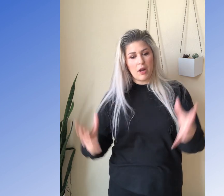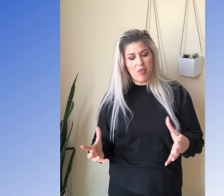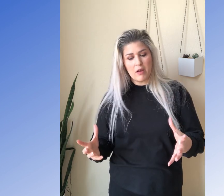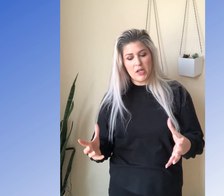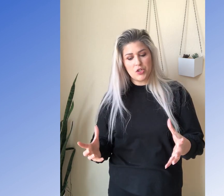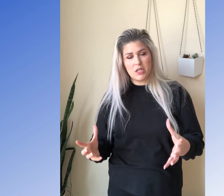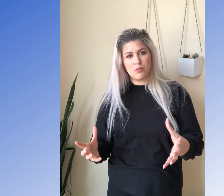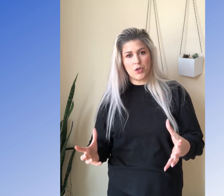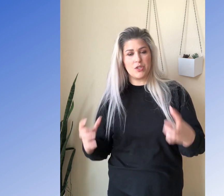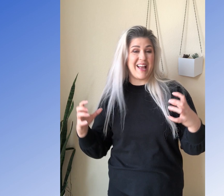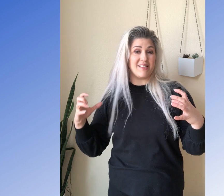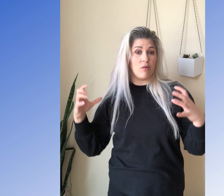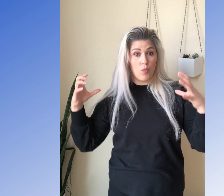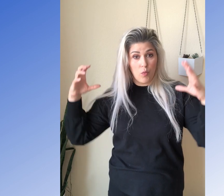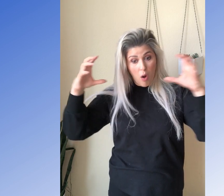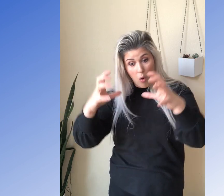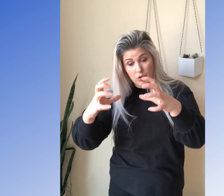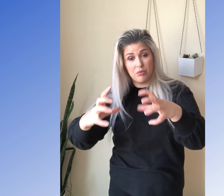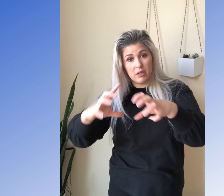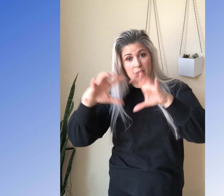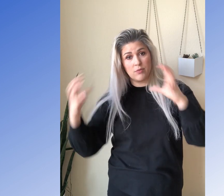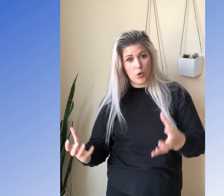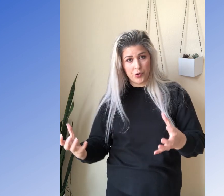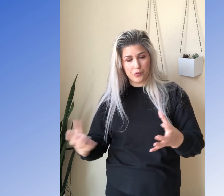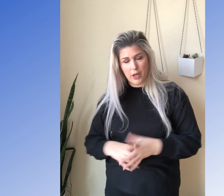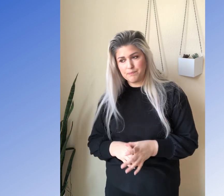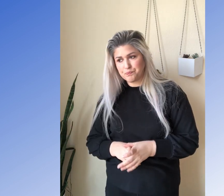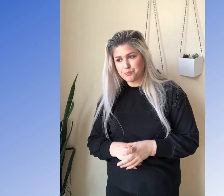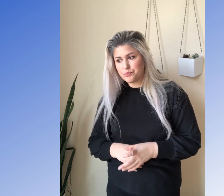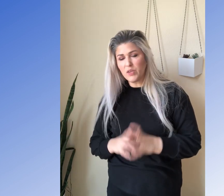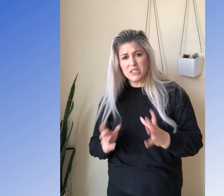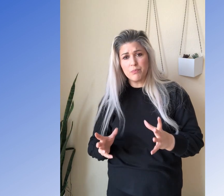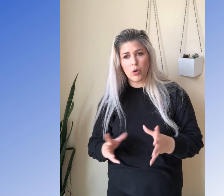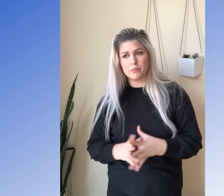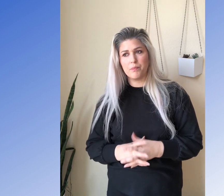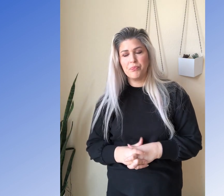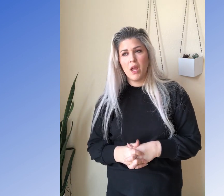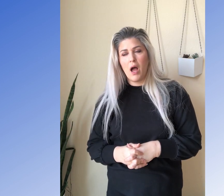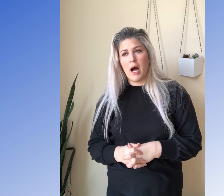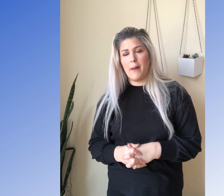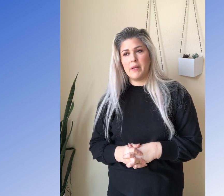You got to think of each of these words as a whole unit as work. Okay. As important. Um,